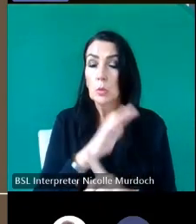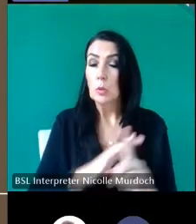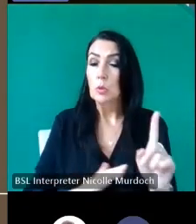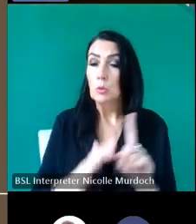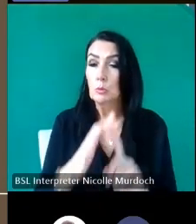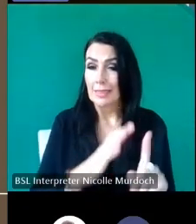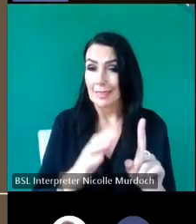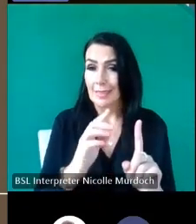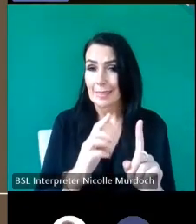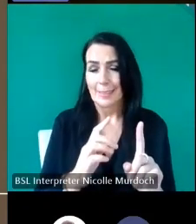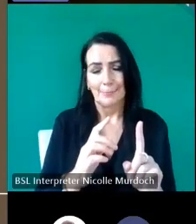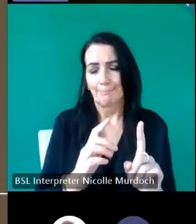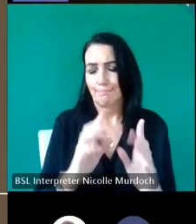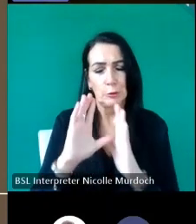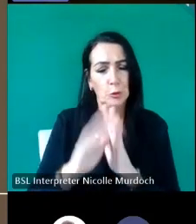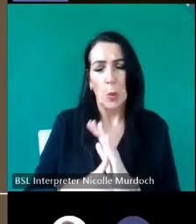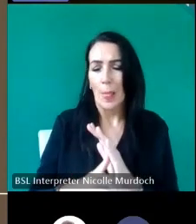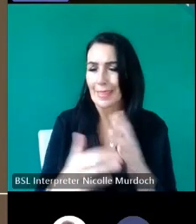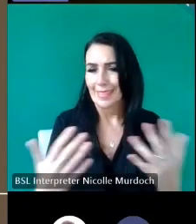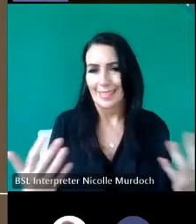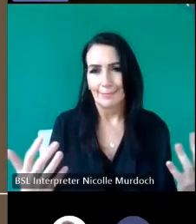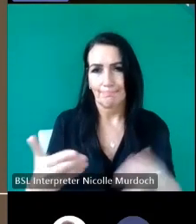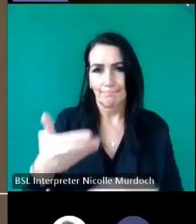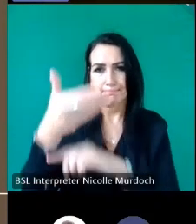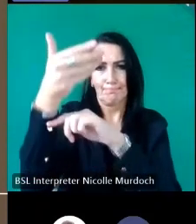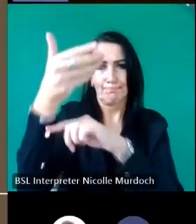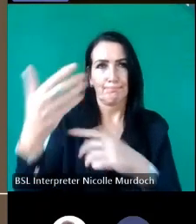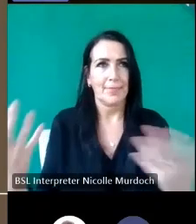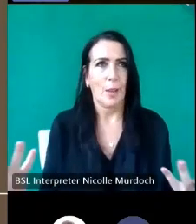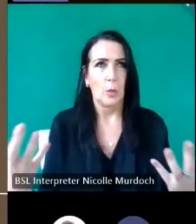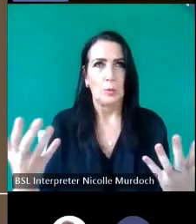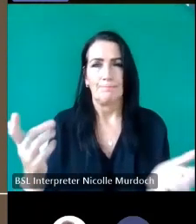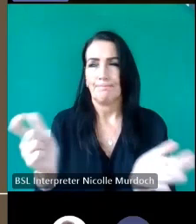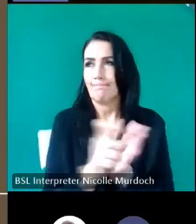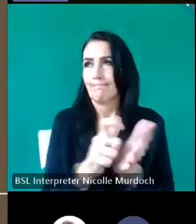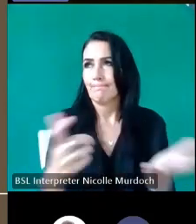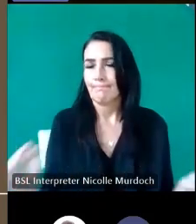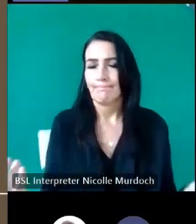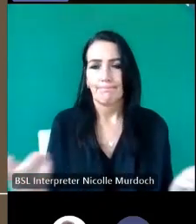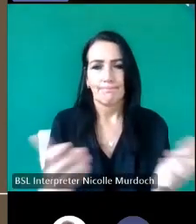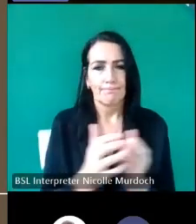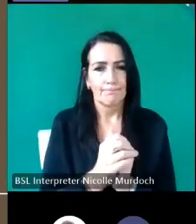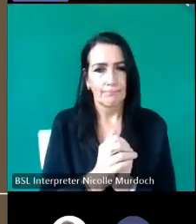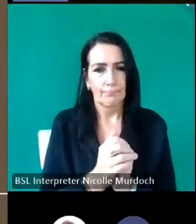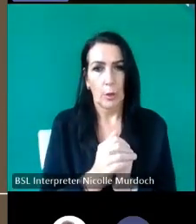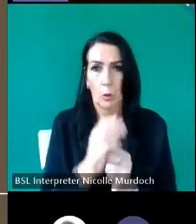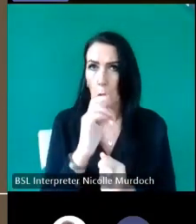too late often when the for salees sign moves up worst case scenario when when a fire takes place